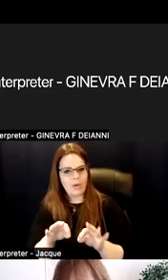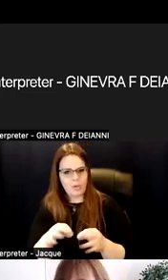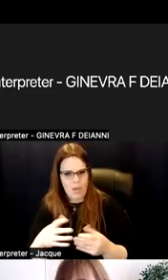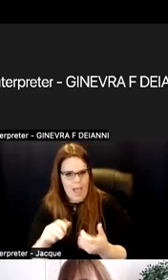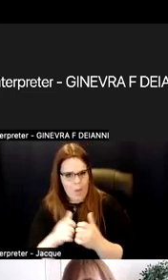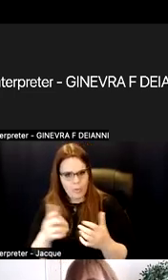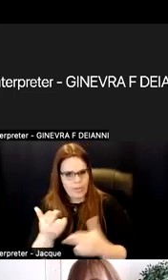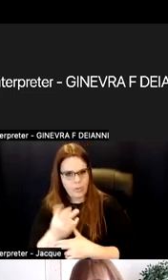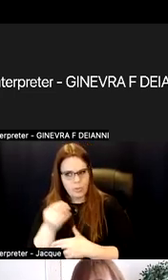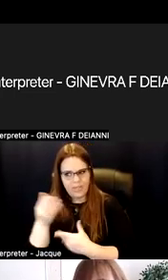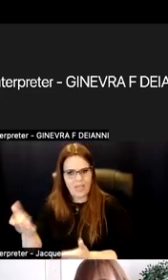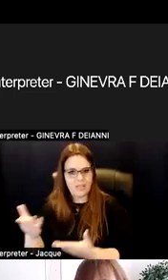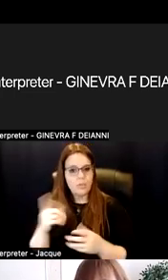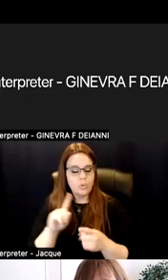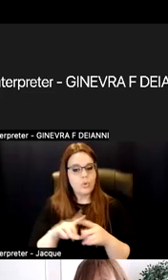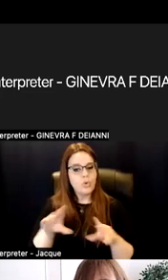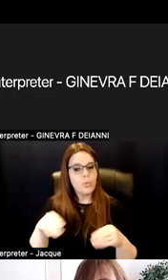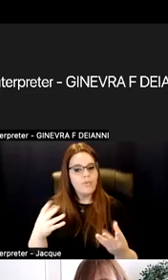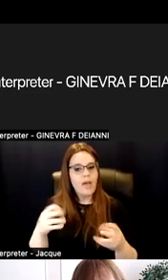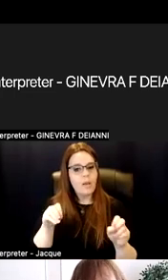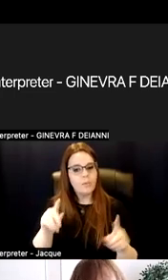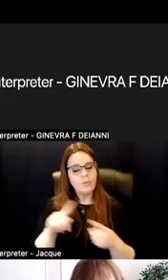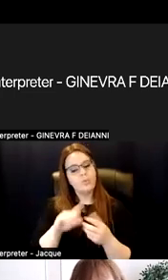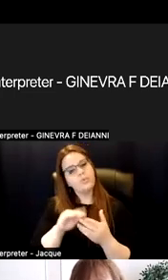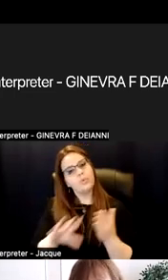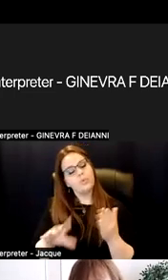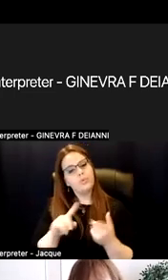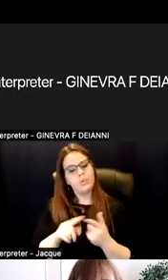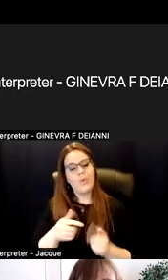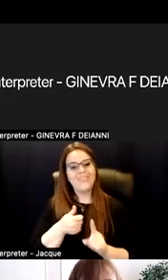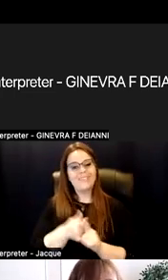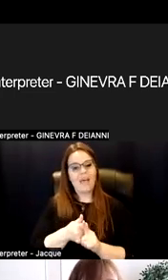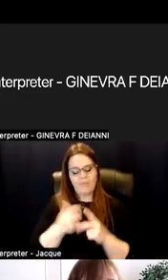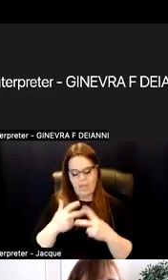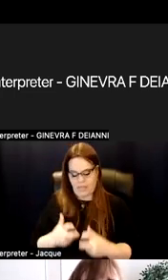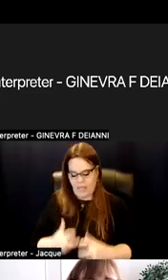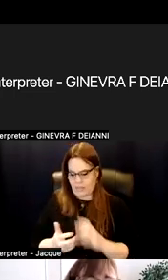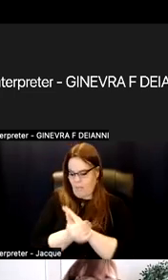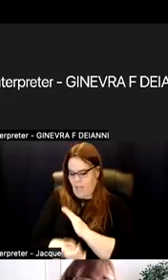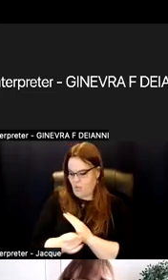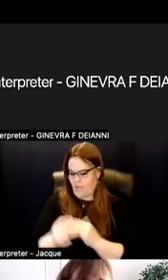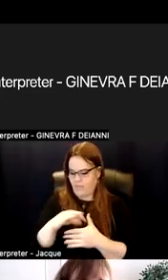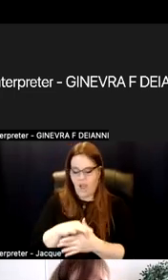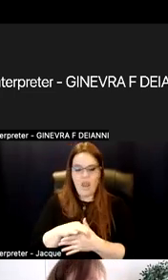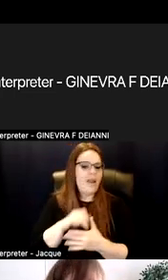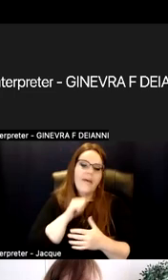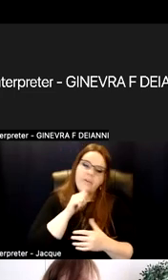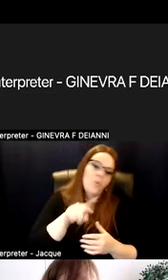Do you provide opportunities for students to self-assess the mastery of their content. I'm not just talking about a test and a grade,